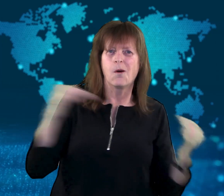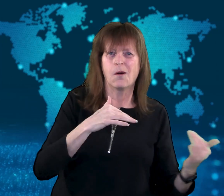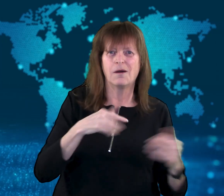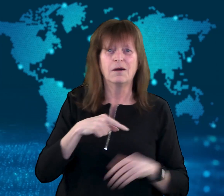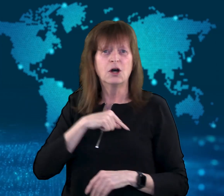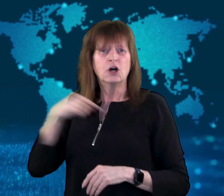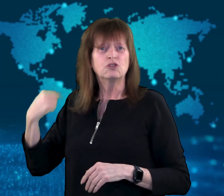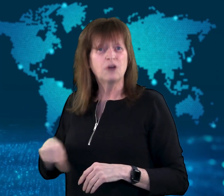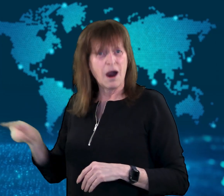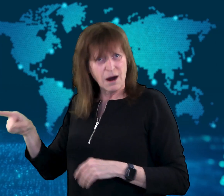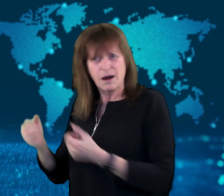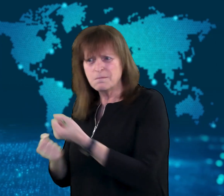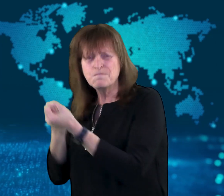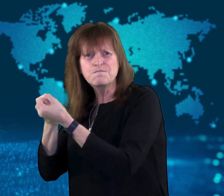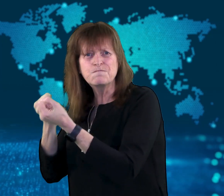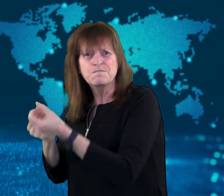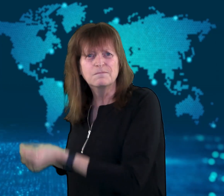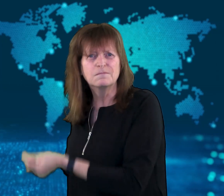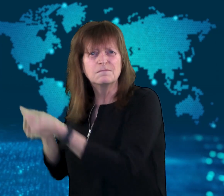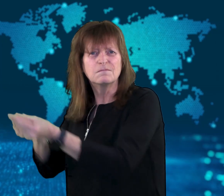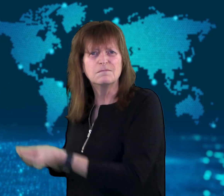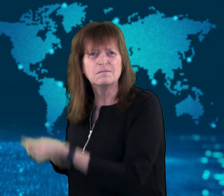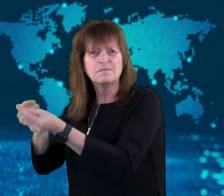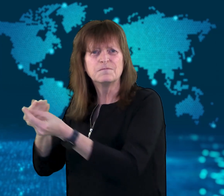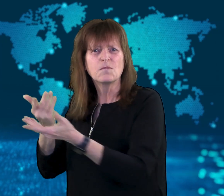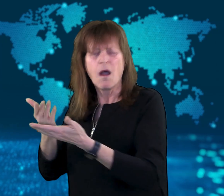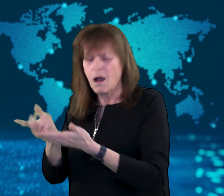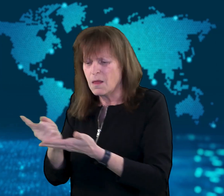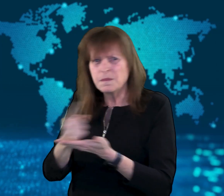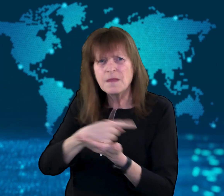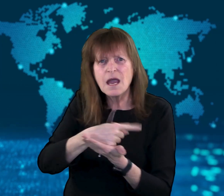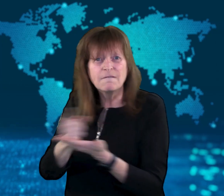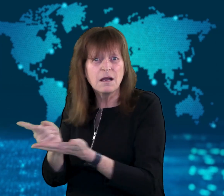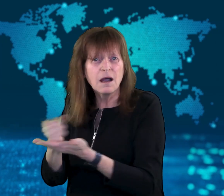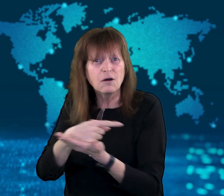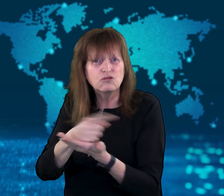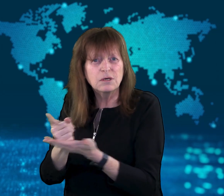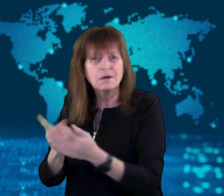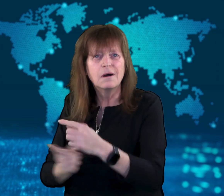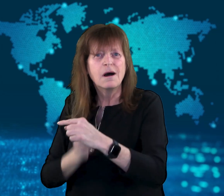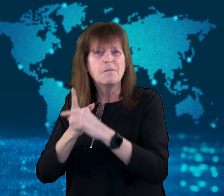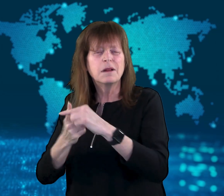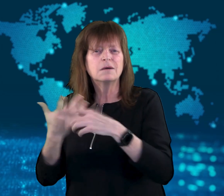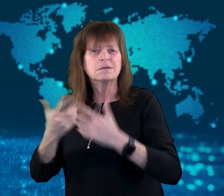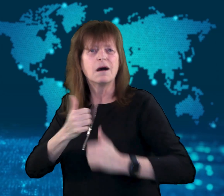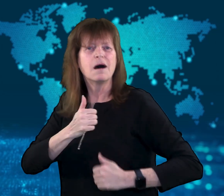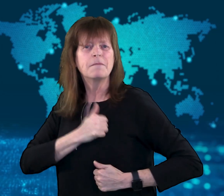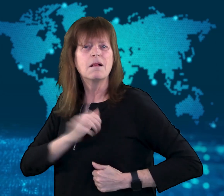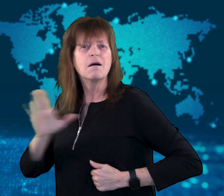China has shipped parts such as navigation equipment,